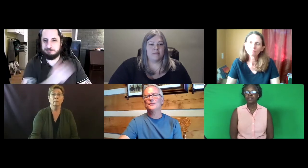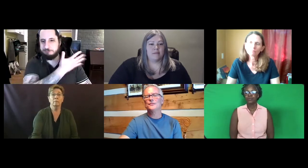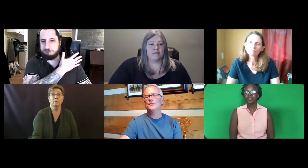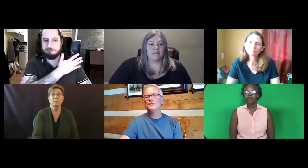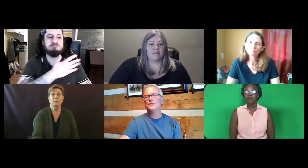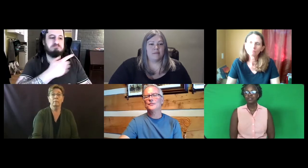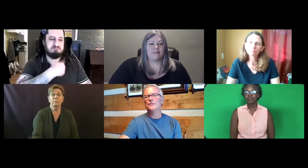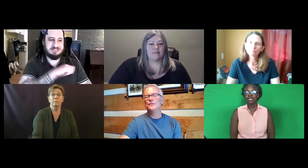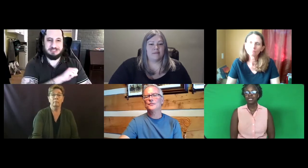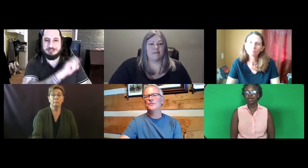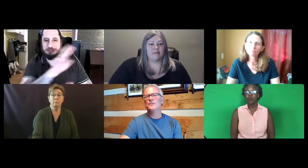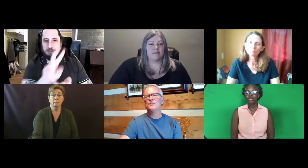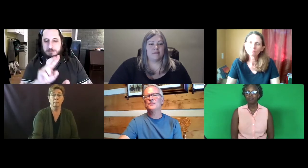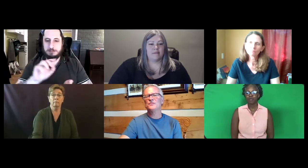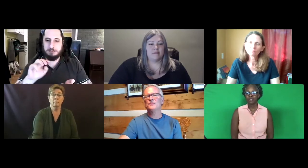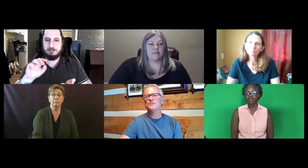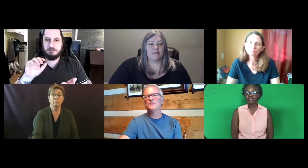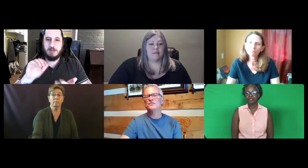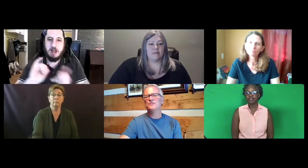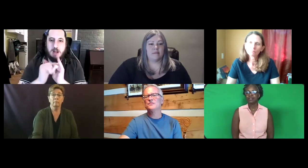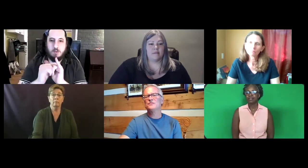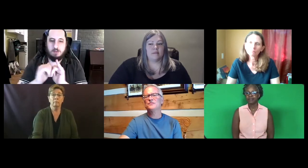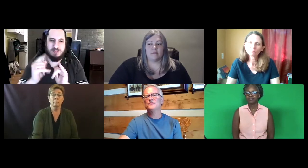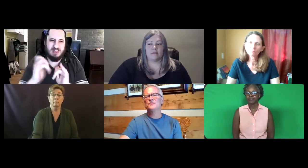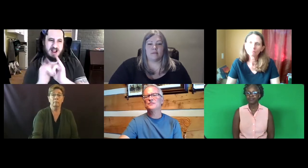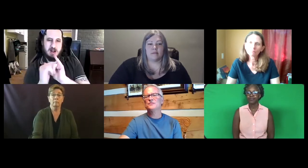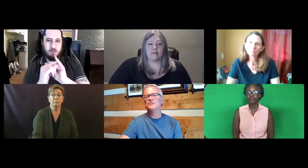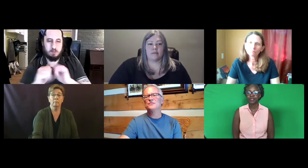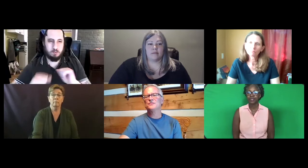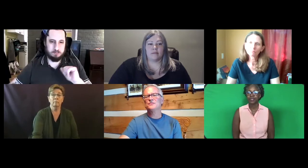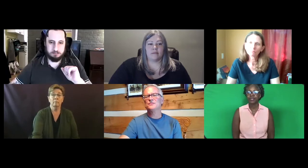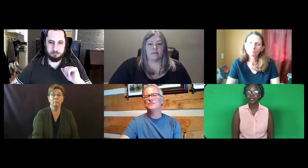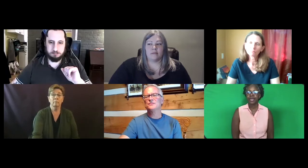So let's go back to talking about what the purpose of this is.